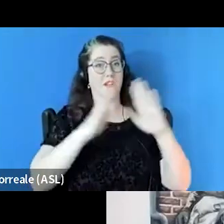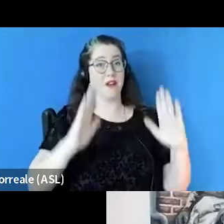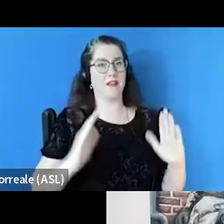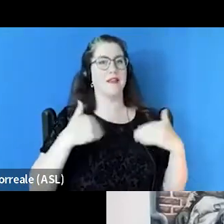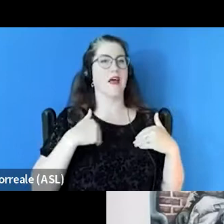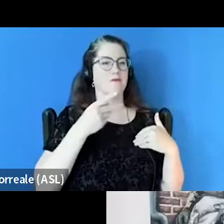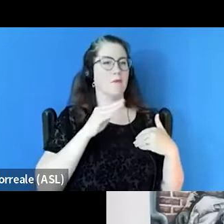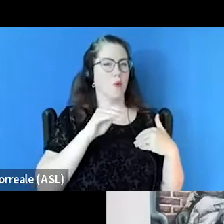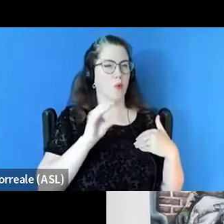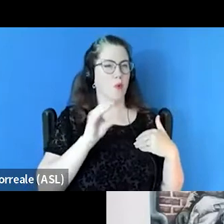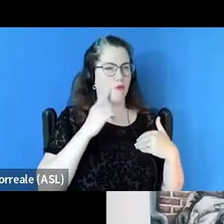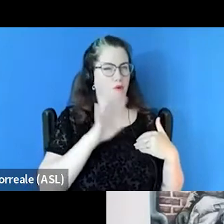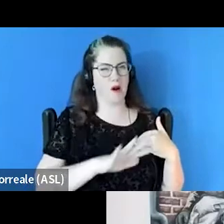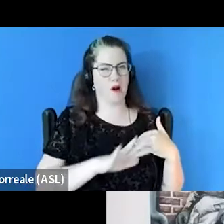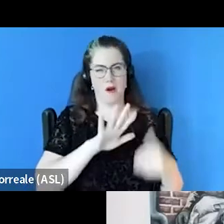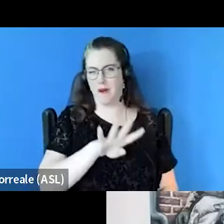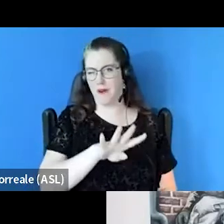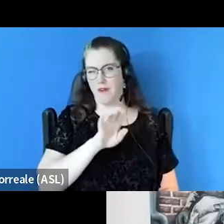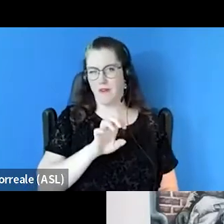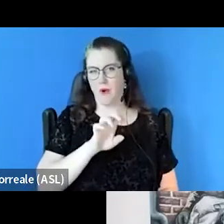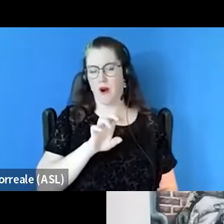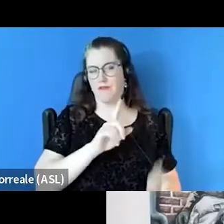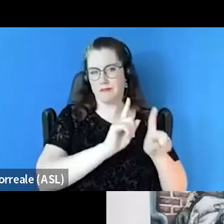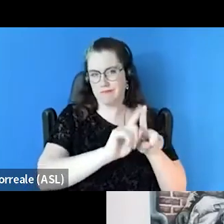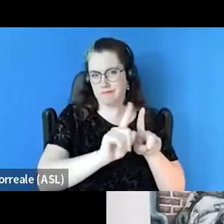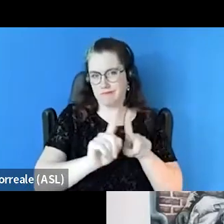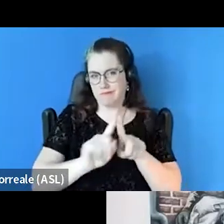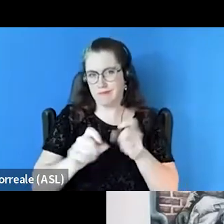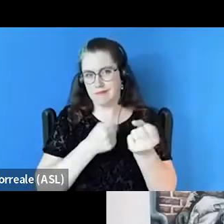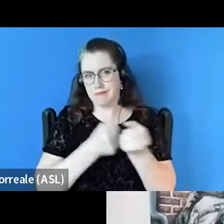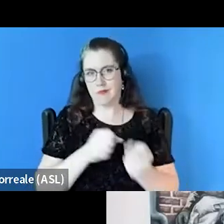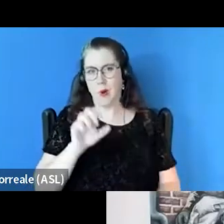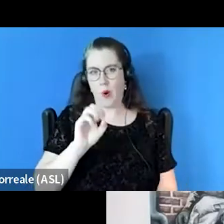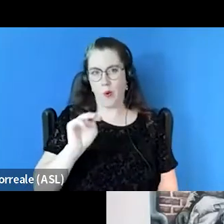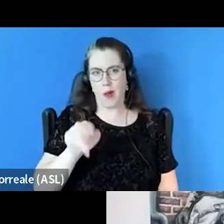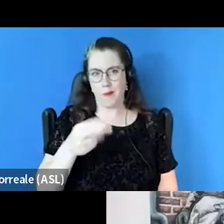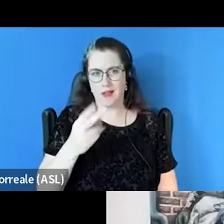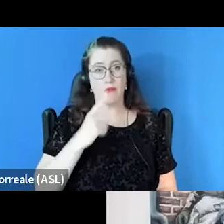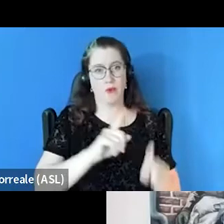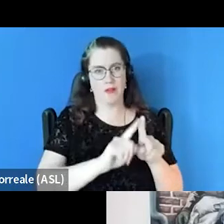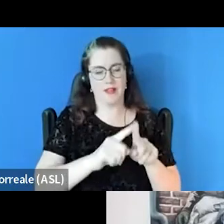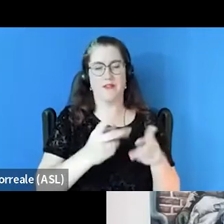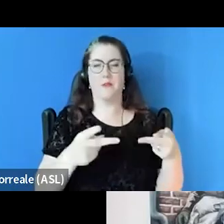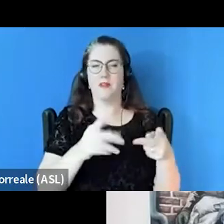about approximately 400 units funded by OMH in different type of settings in Manhattan, New York.